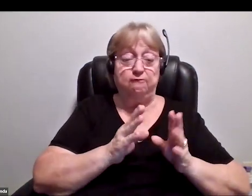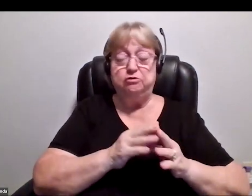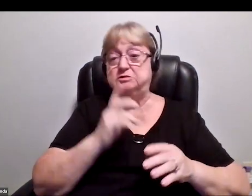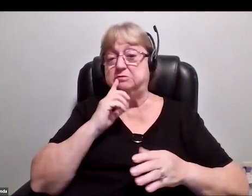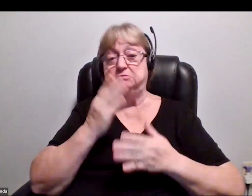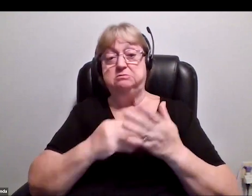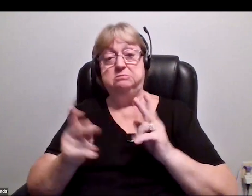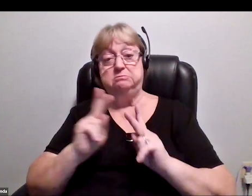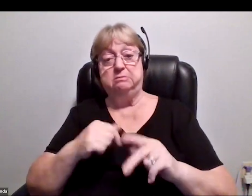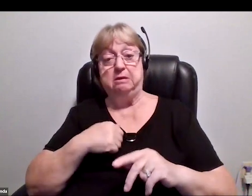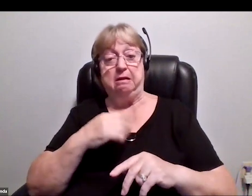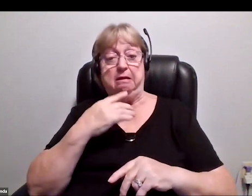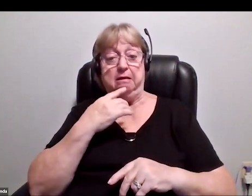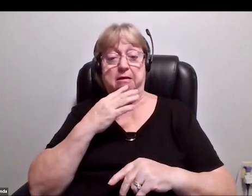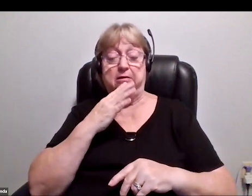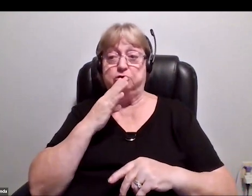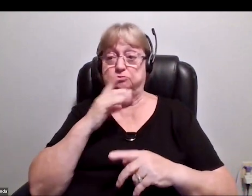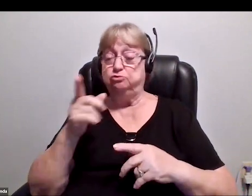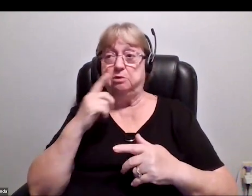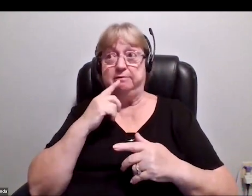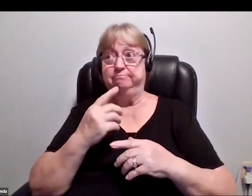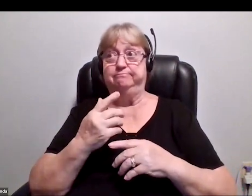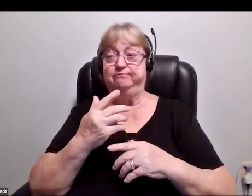at the conference I went to 15, 20 years ago.